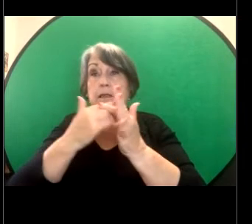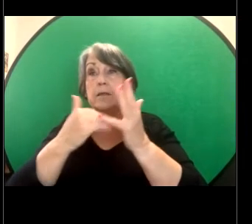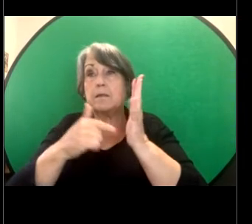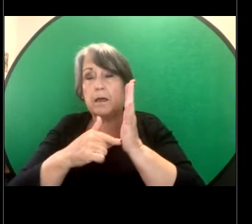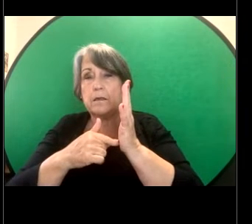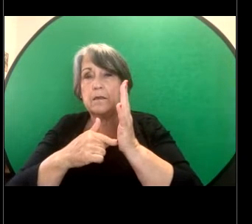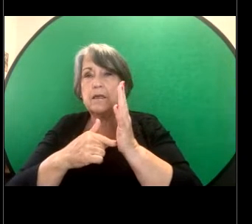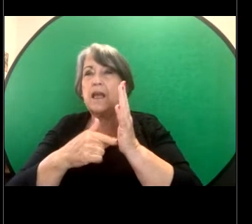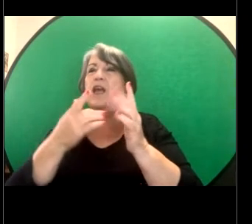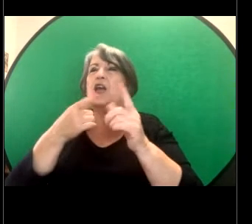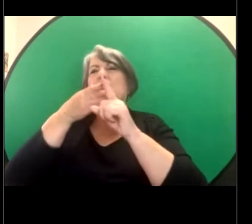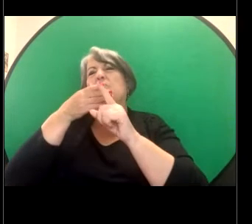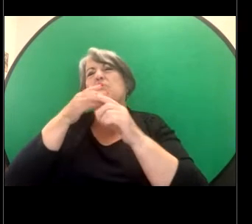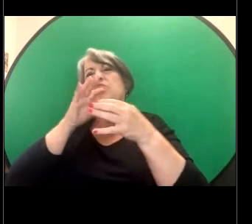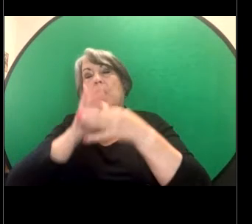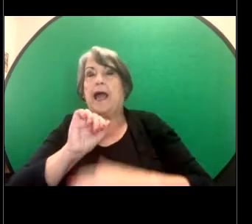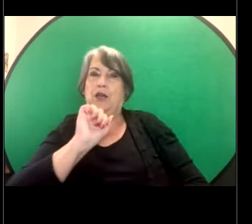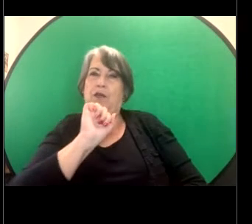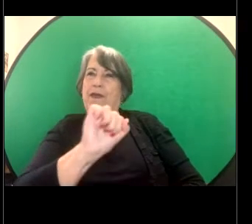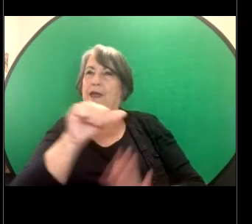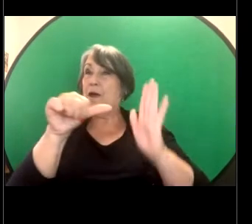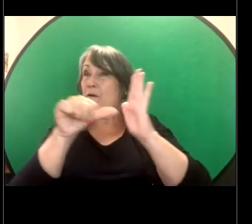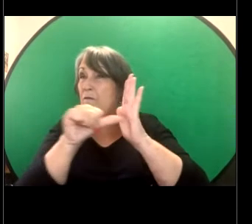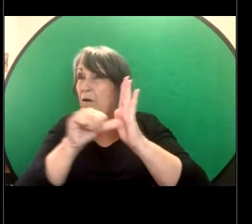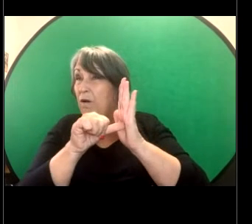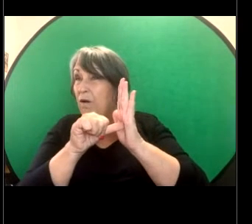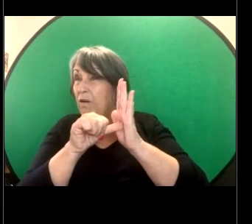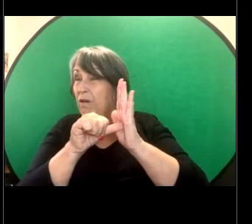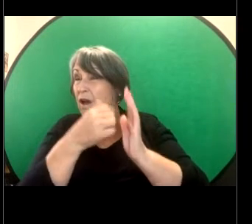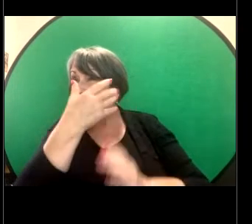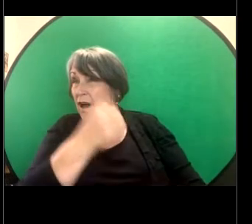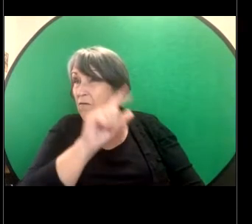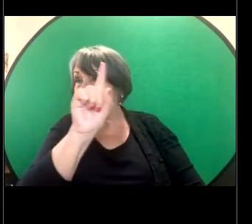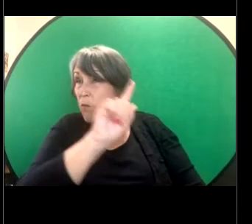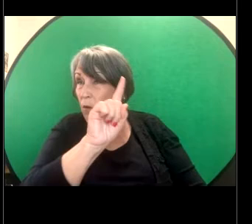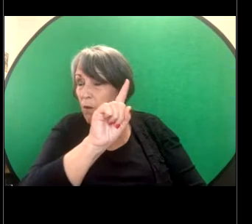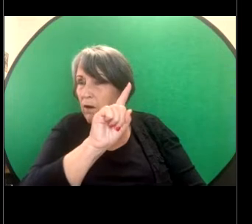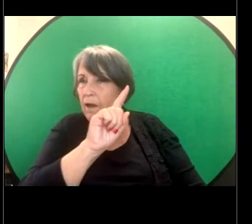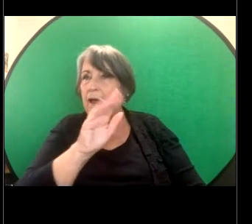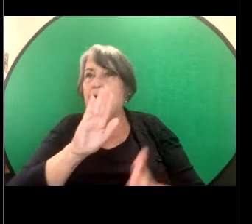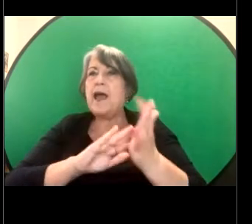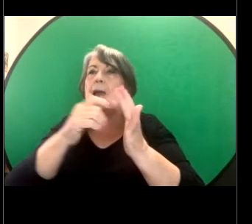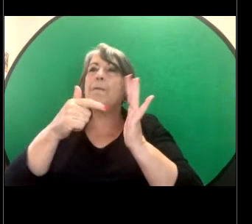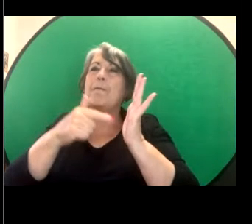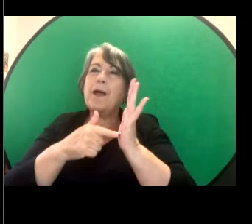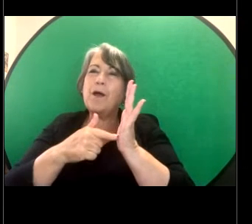to a person's financial means and the merits test considers a number of different factors, including